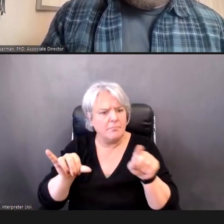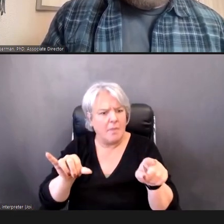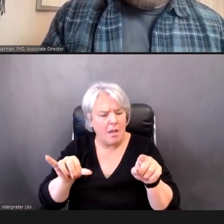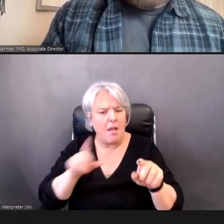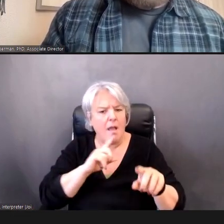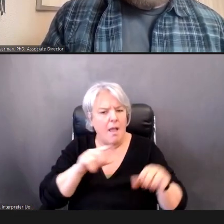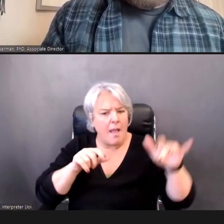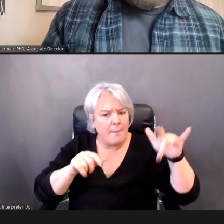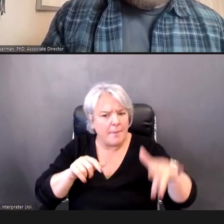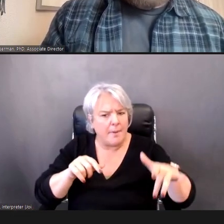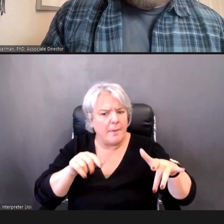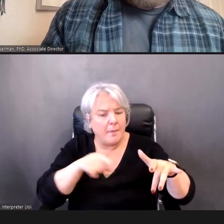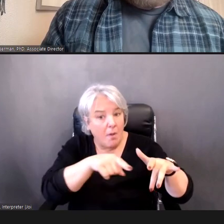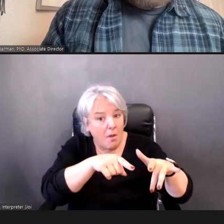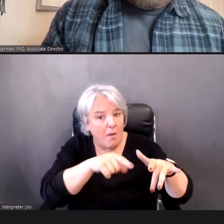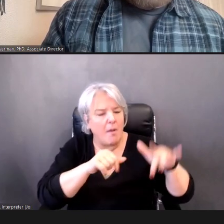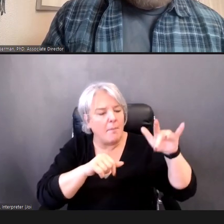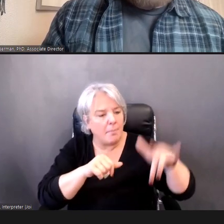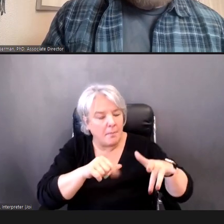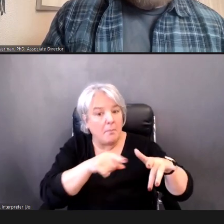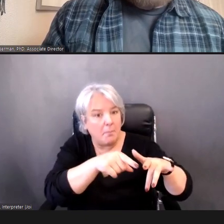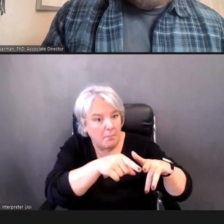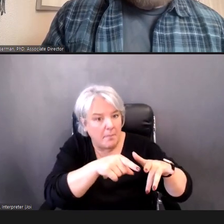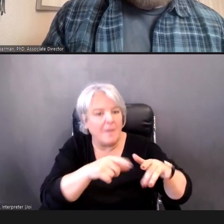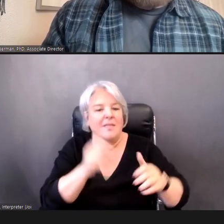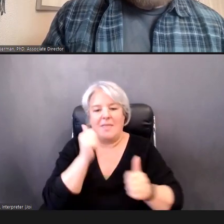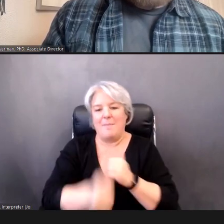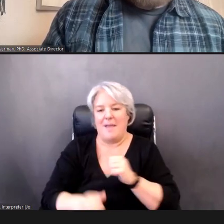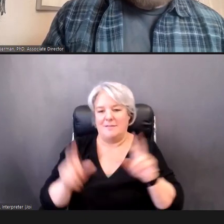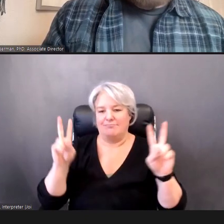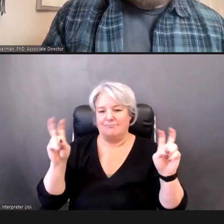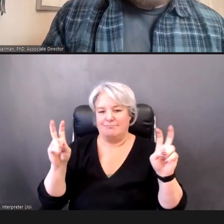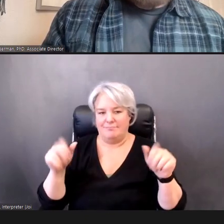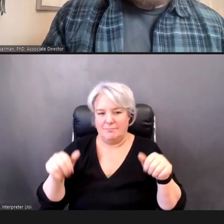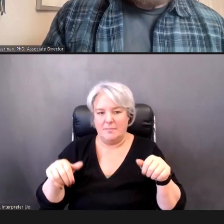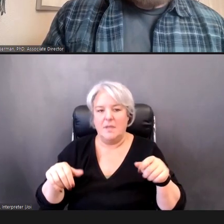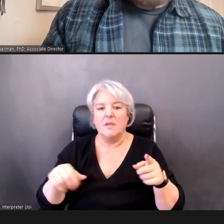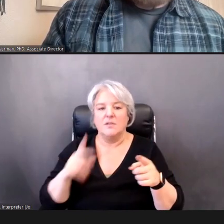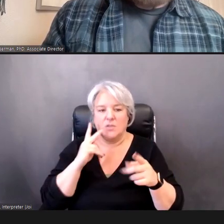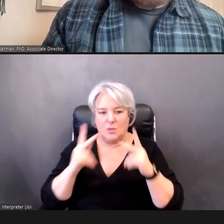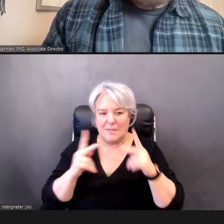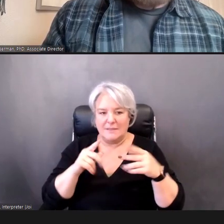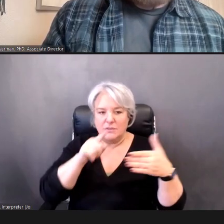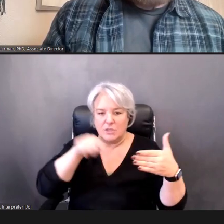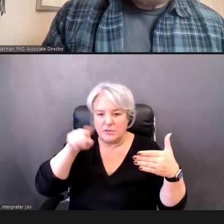So you can see these checks here at these different pitches, okay.